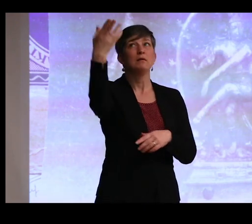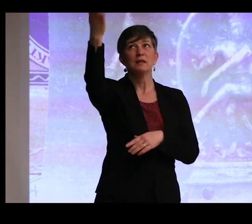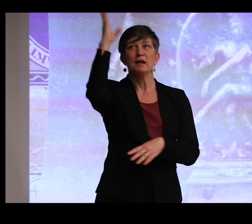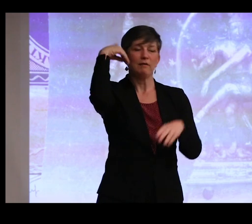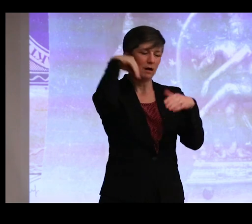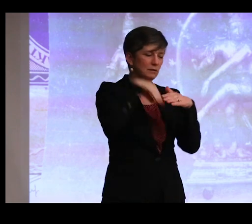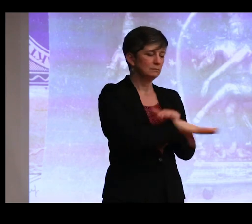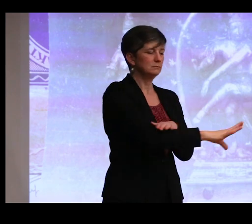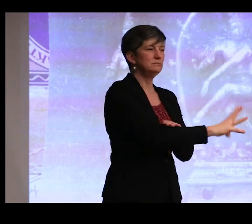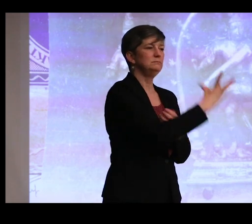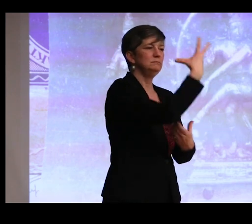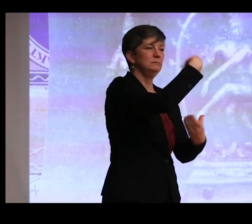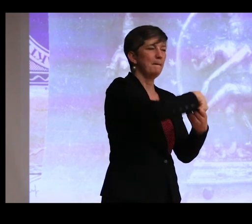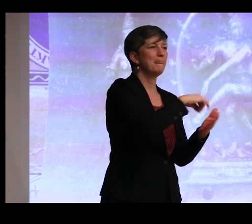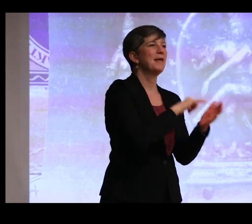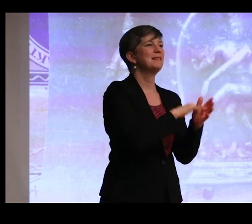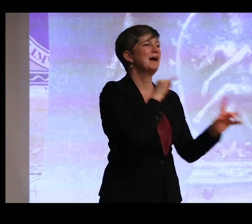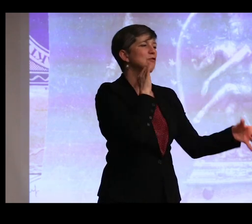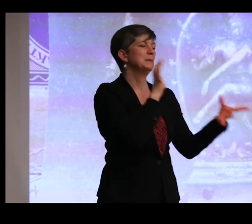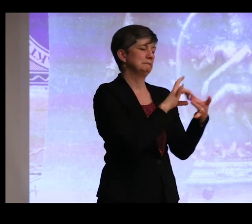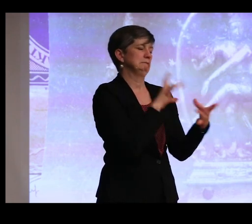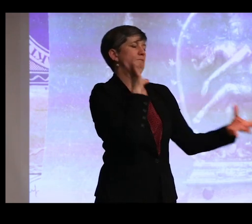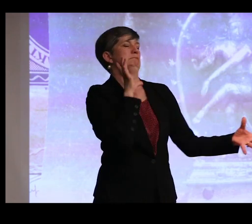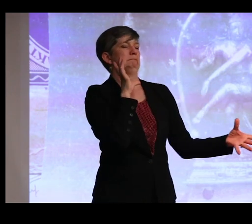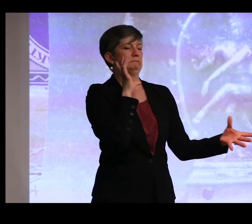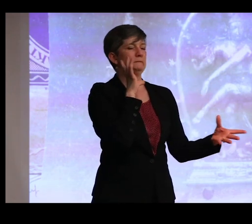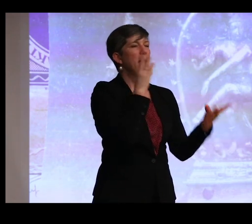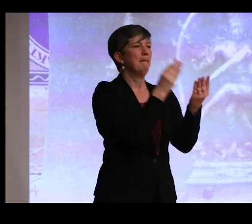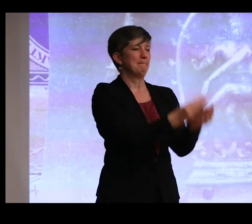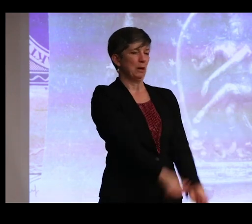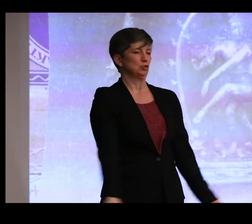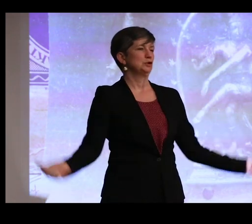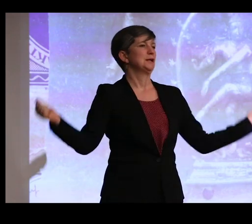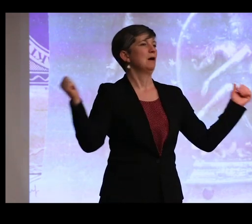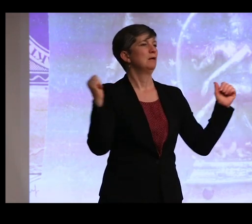So they really should be deconsecrated and, in some cases, melted down and recast.